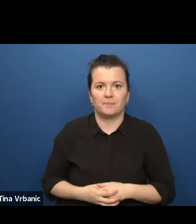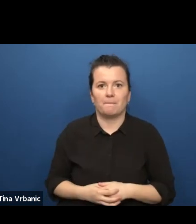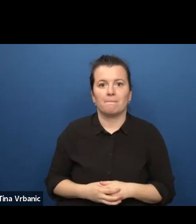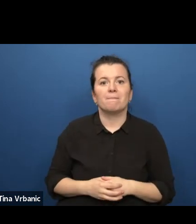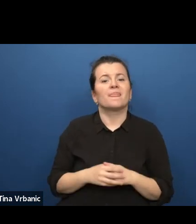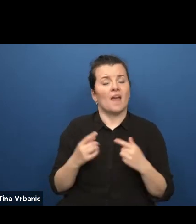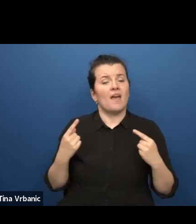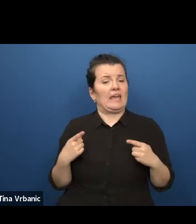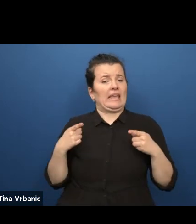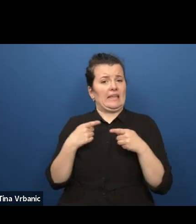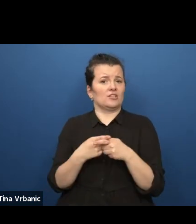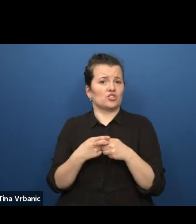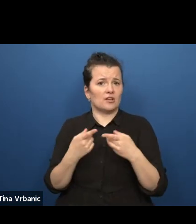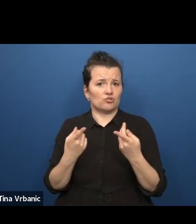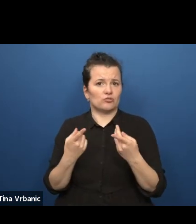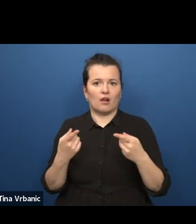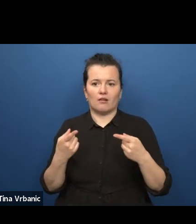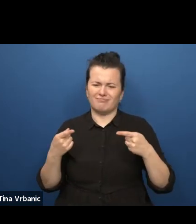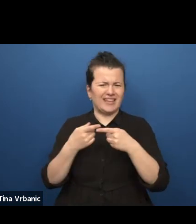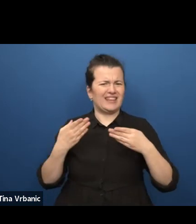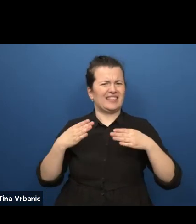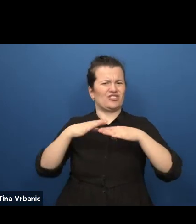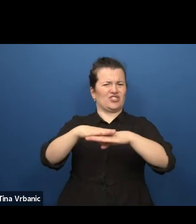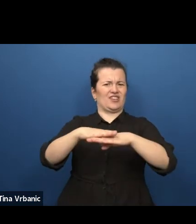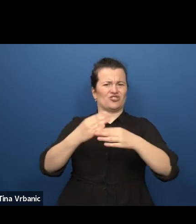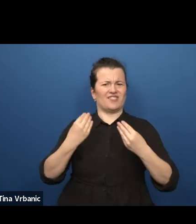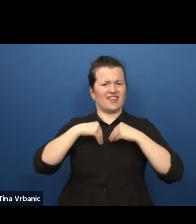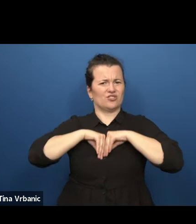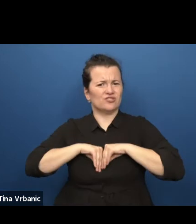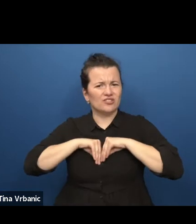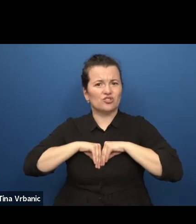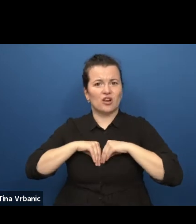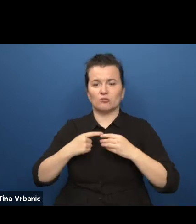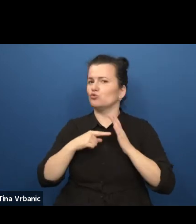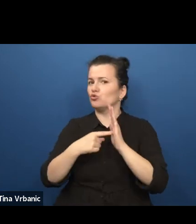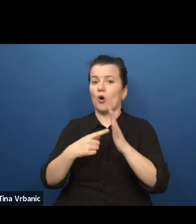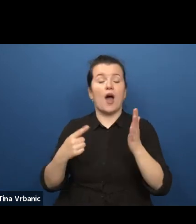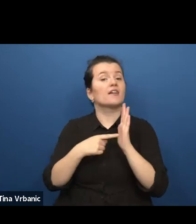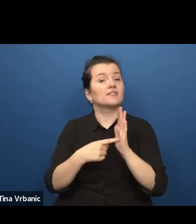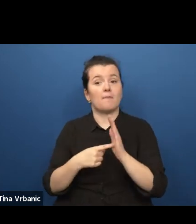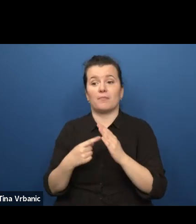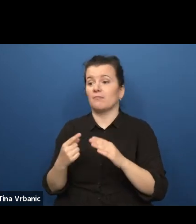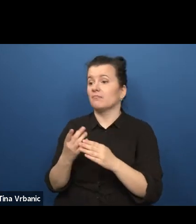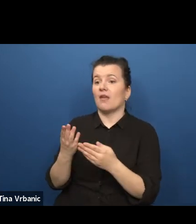acknowledges systematic discrimination due to sexual orientation and identity,